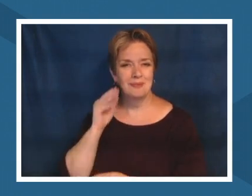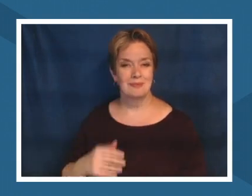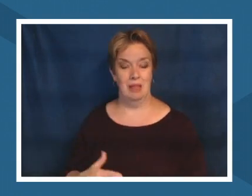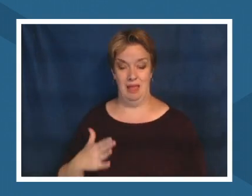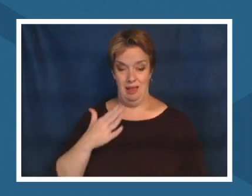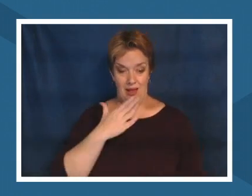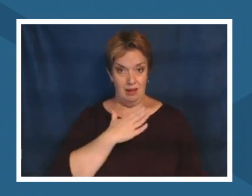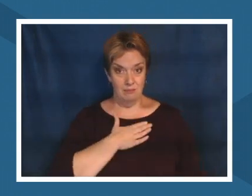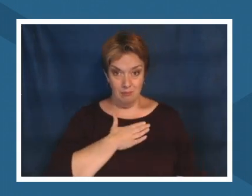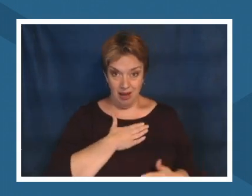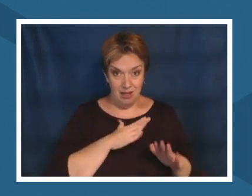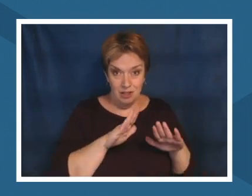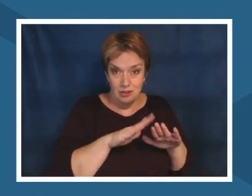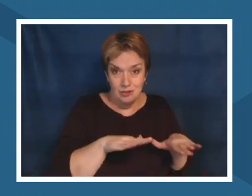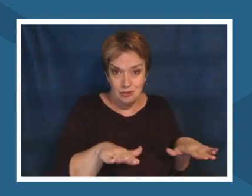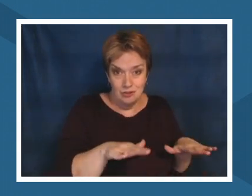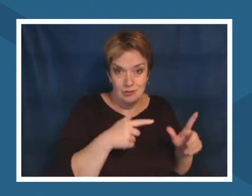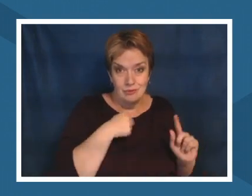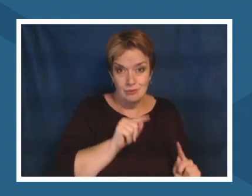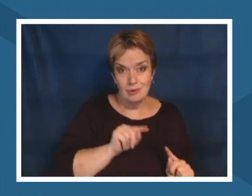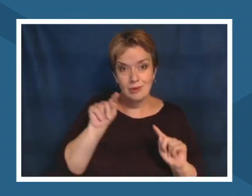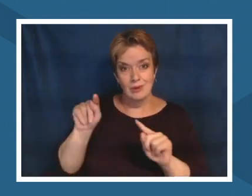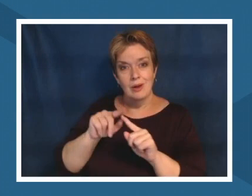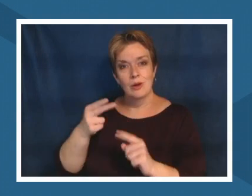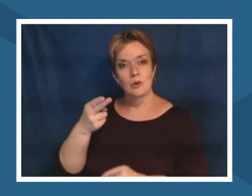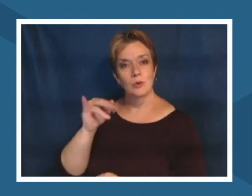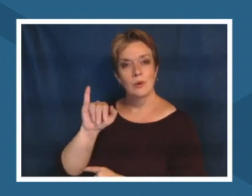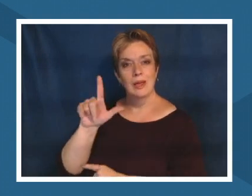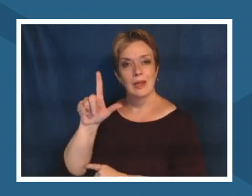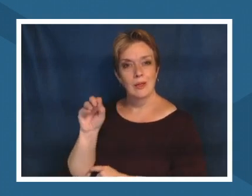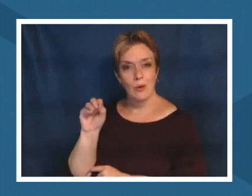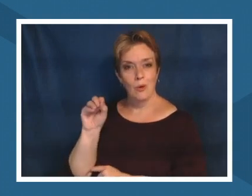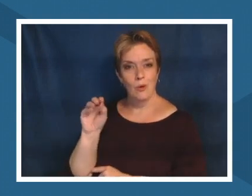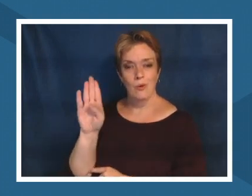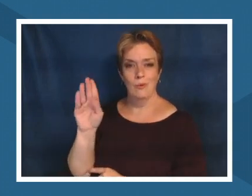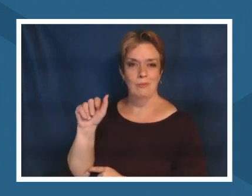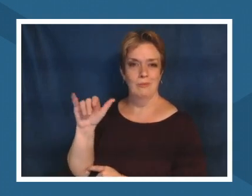to bayfront hilo bay and i say like